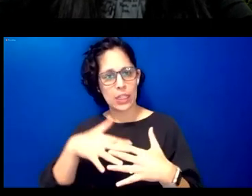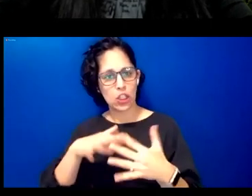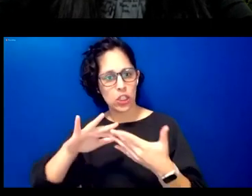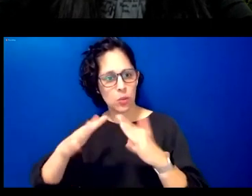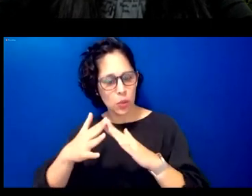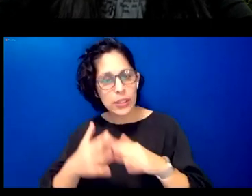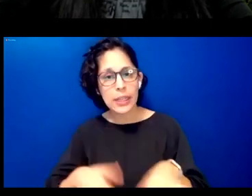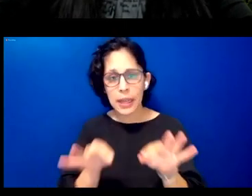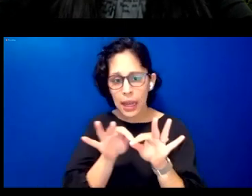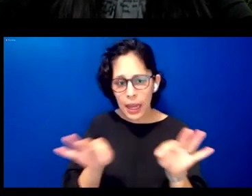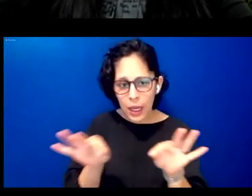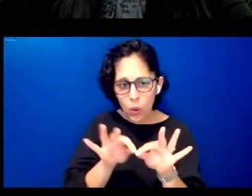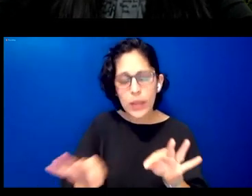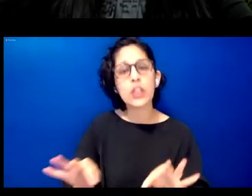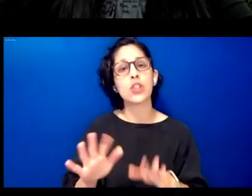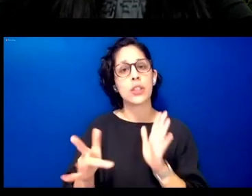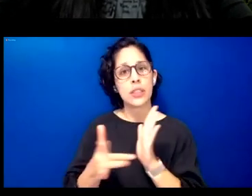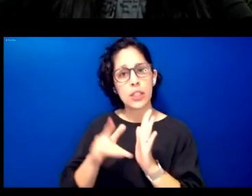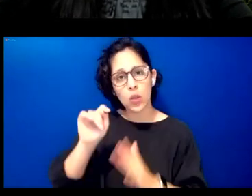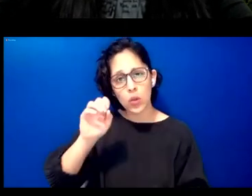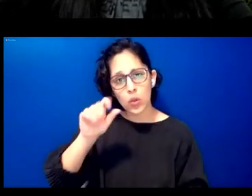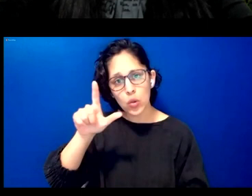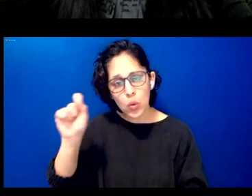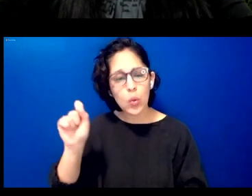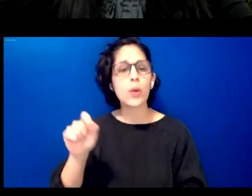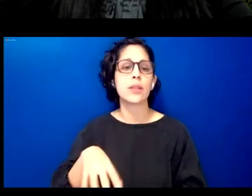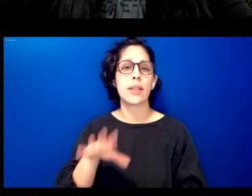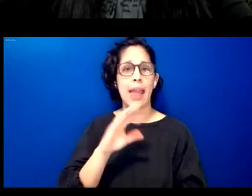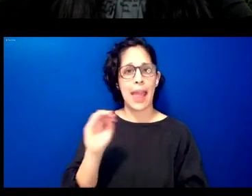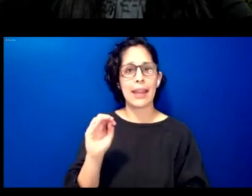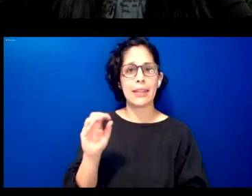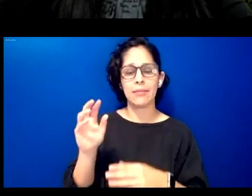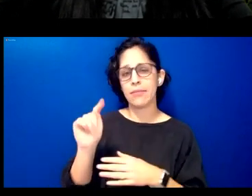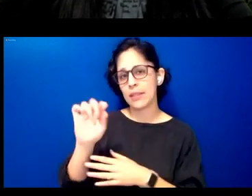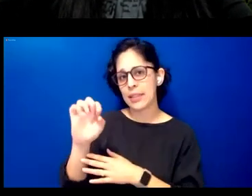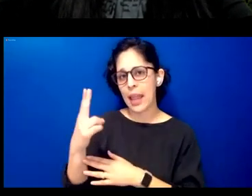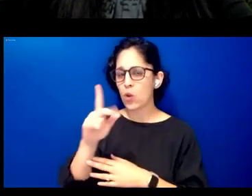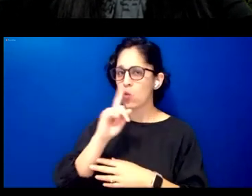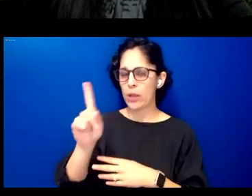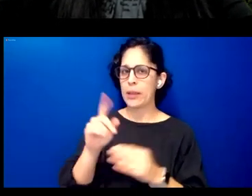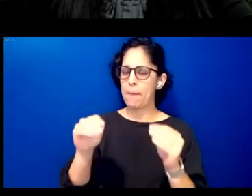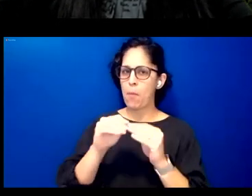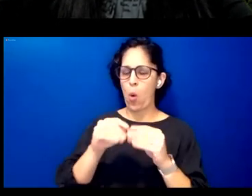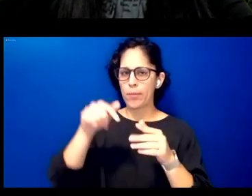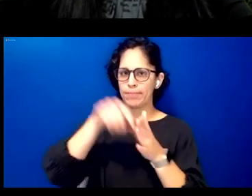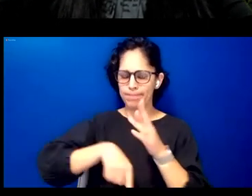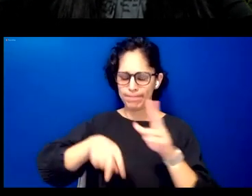languages digital tools and technology impart some insight in our indigenous communities